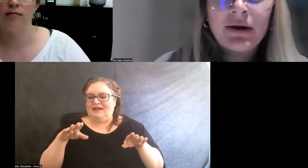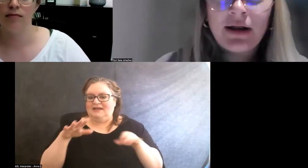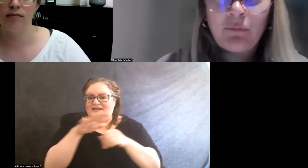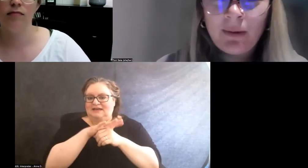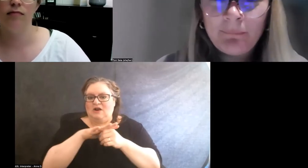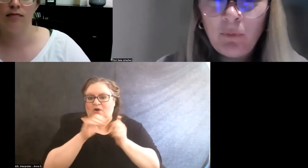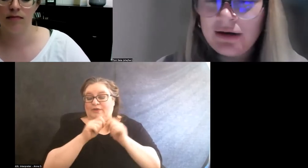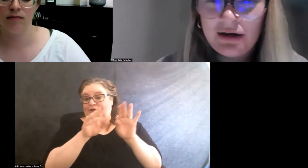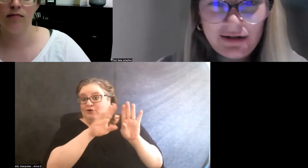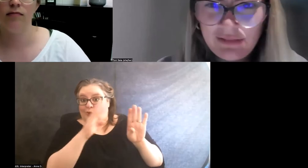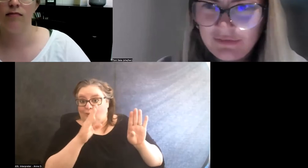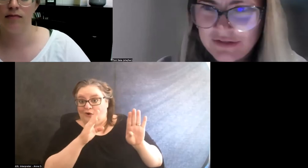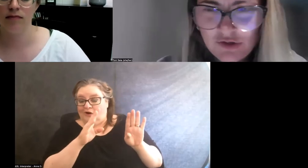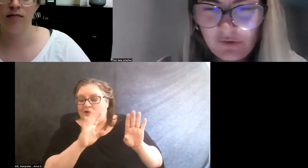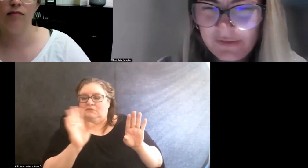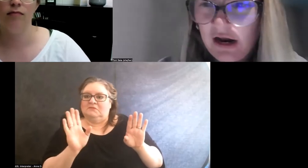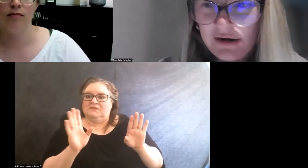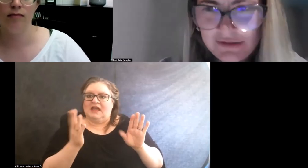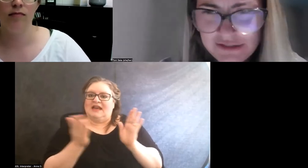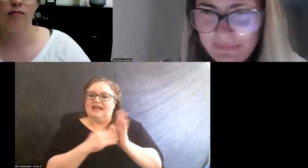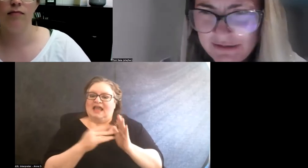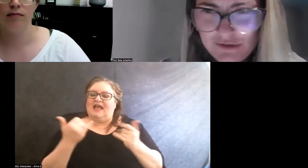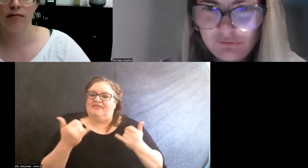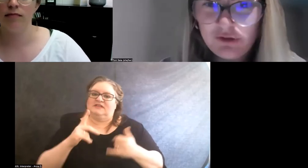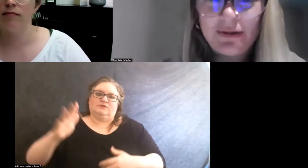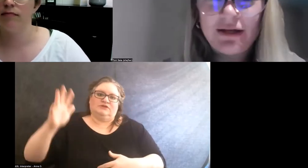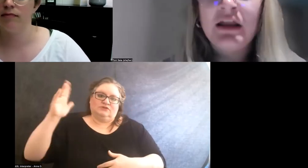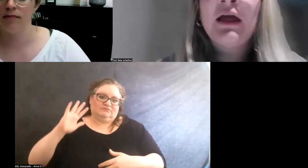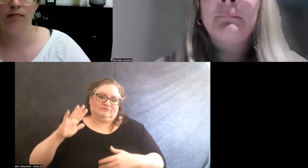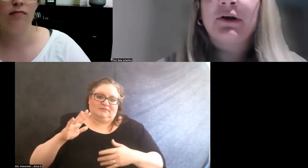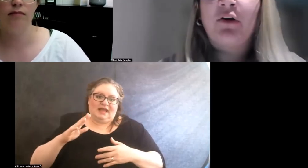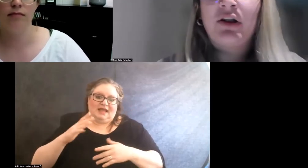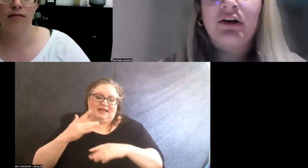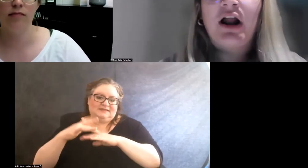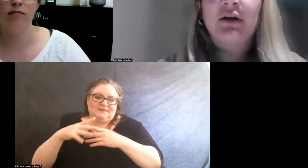but at one point, and again, this is early on and spaces are fluid, but earlier on,